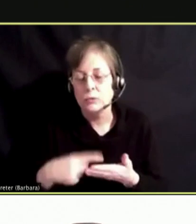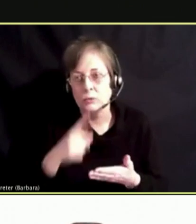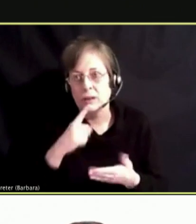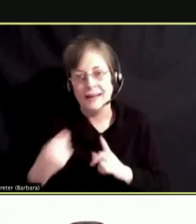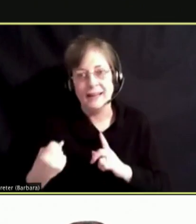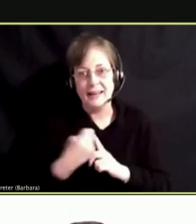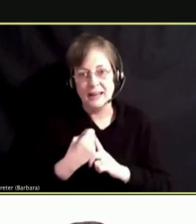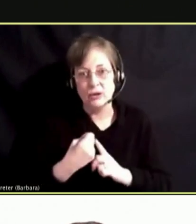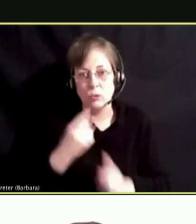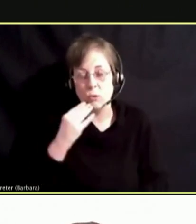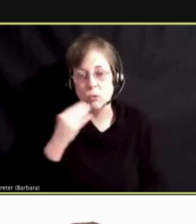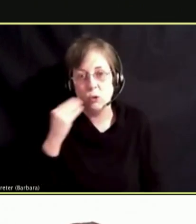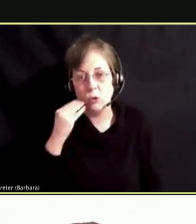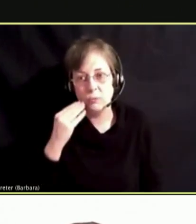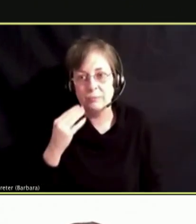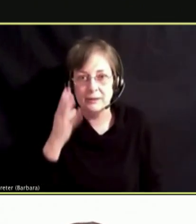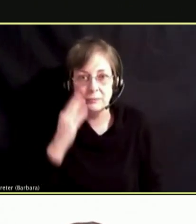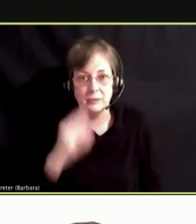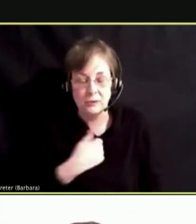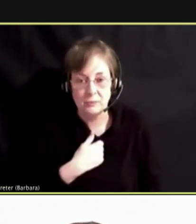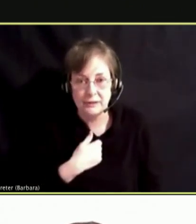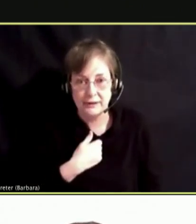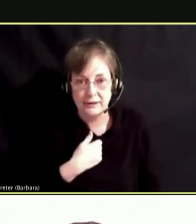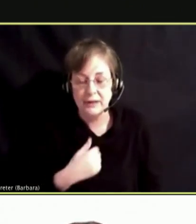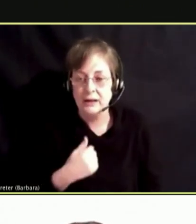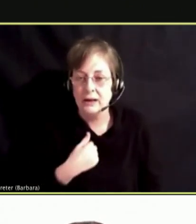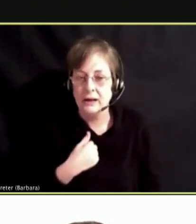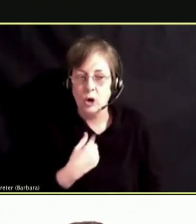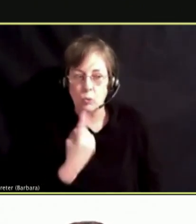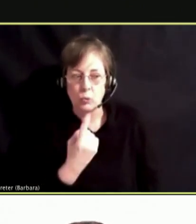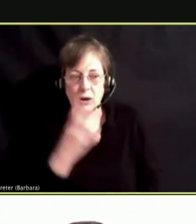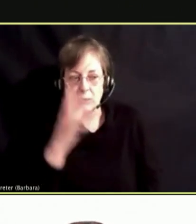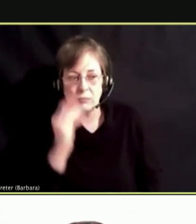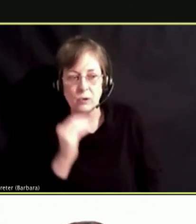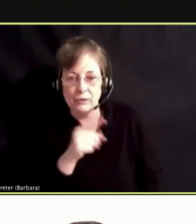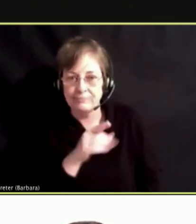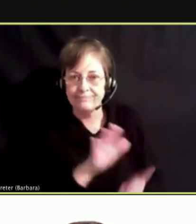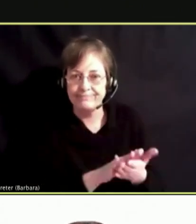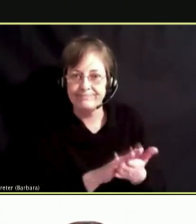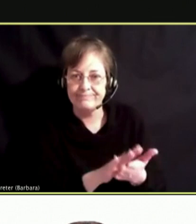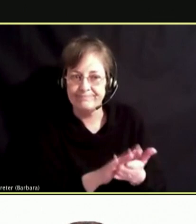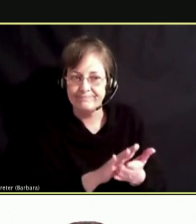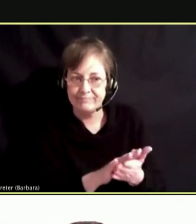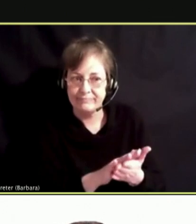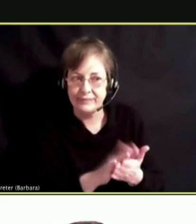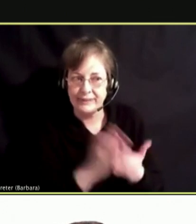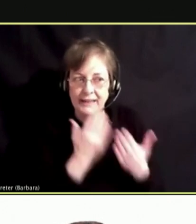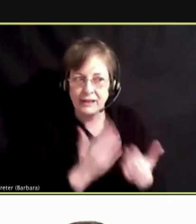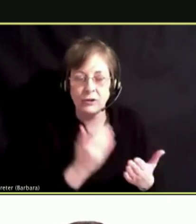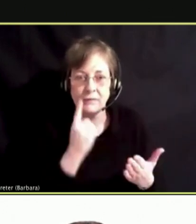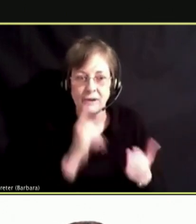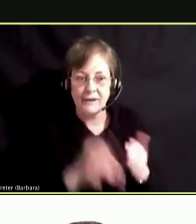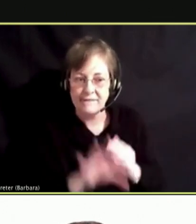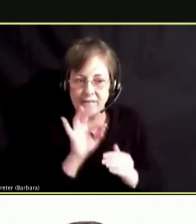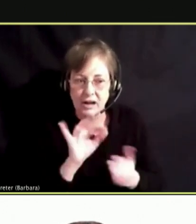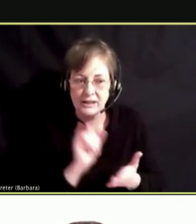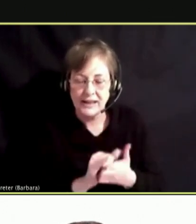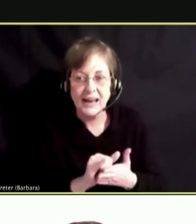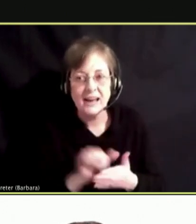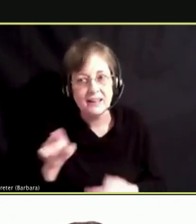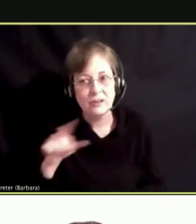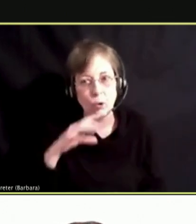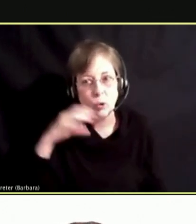AND I REALLY COMMENDED ONE OF THE BOYS FOR FINDING THAT DEVICE HIDDEN BEHIND THE BED